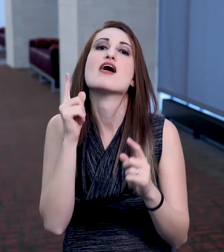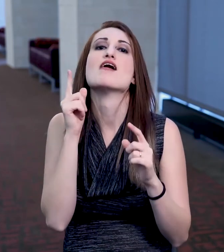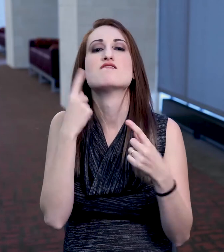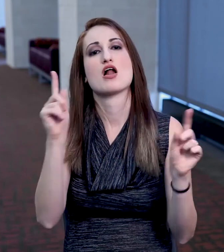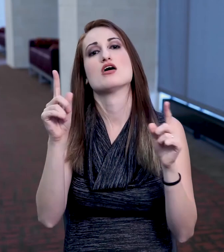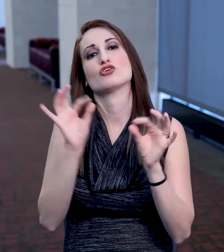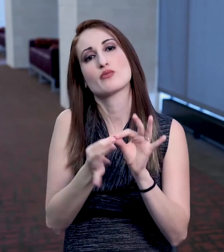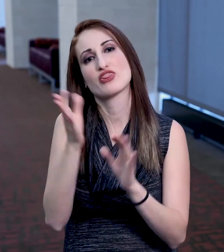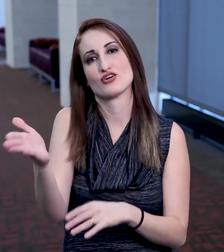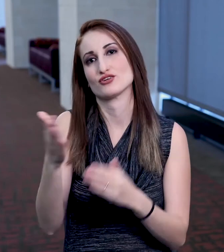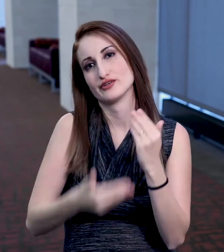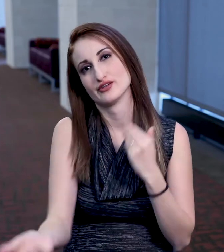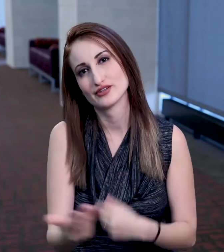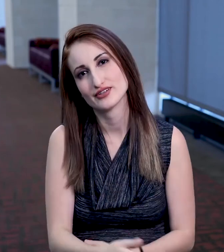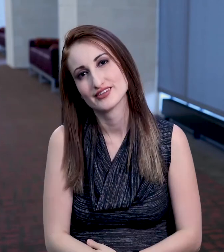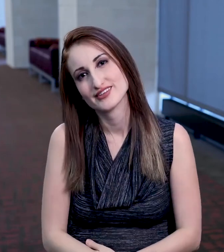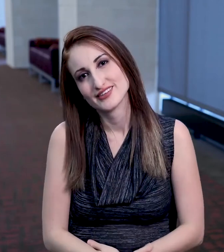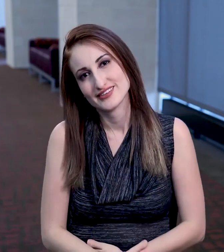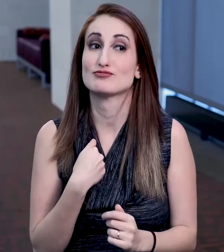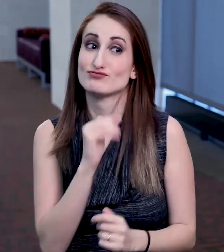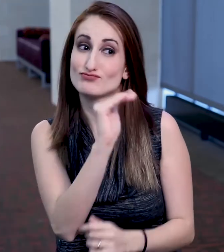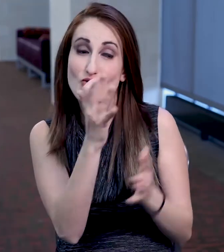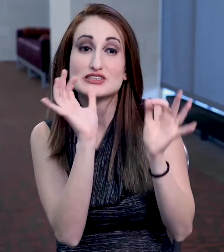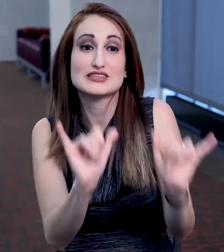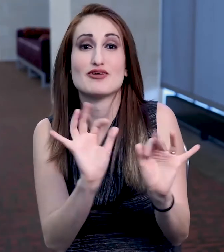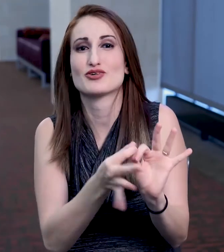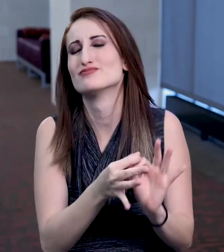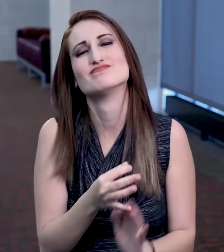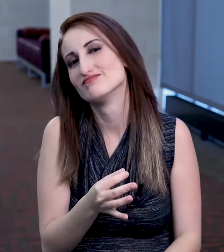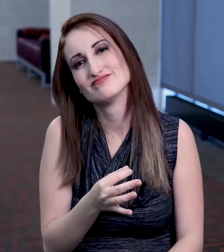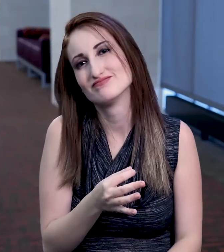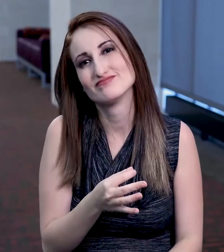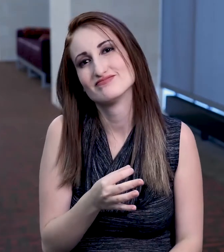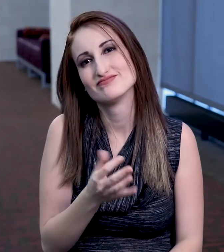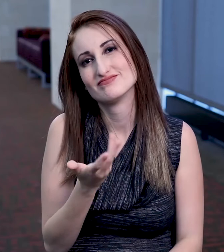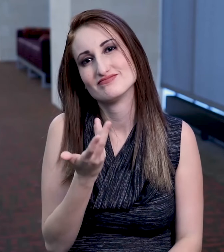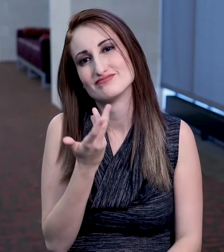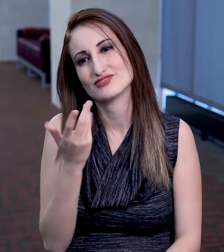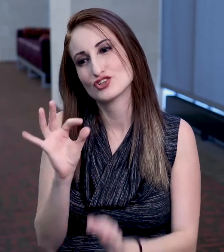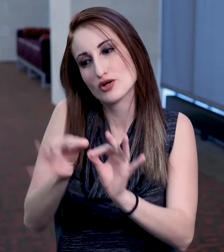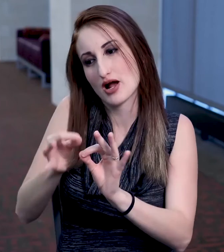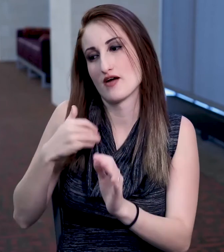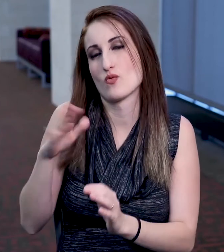eventually made it to the course and stayed. I had requested a consistent interpreter from the interpreter services office,